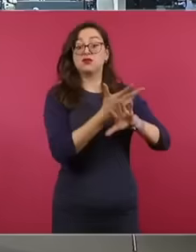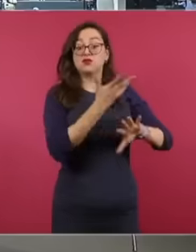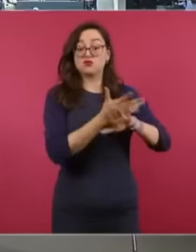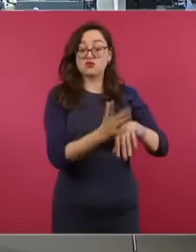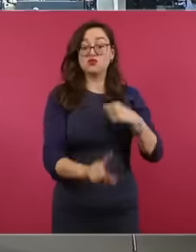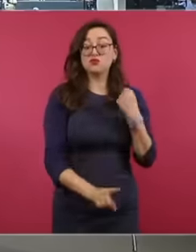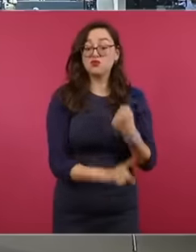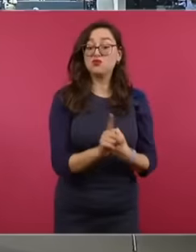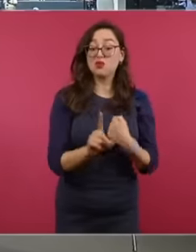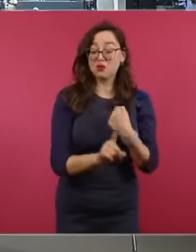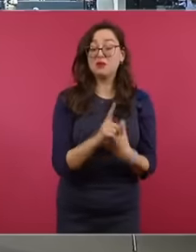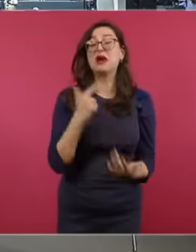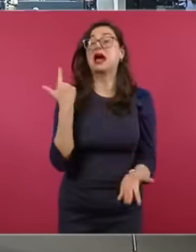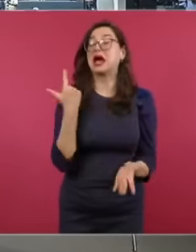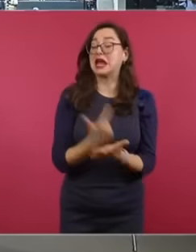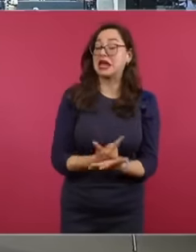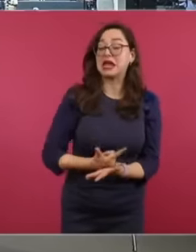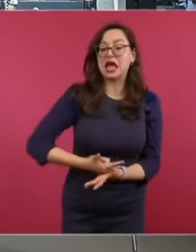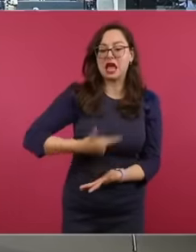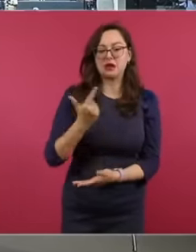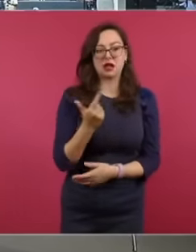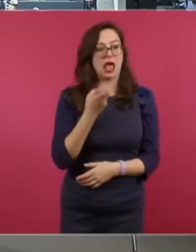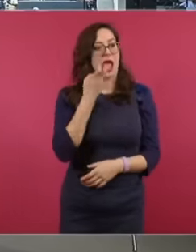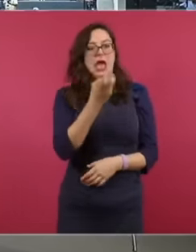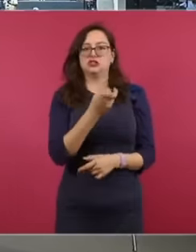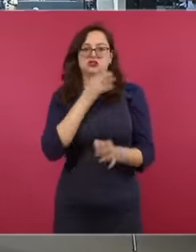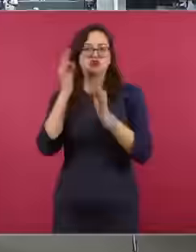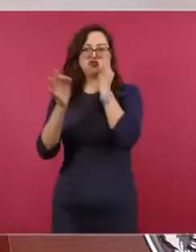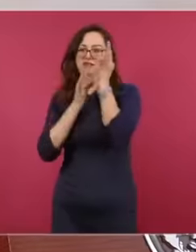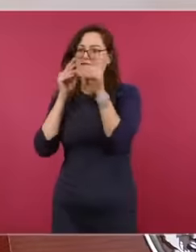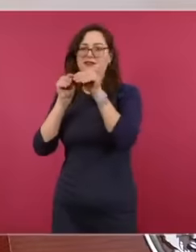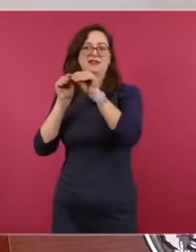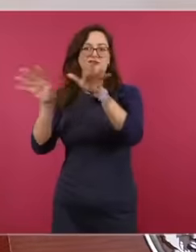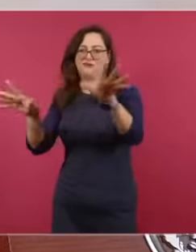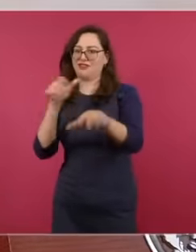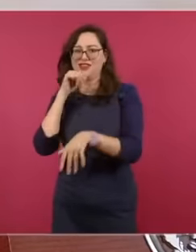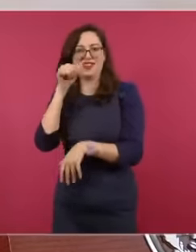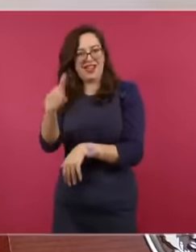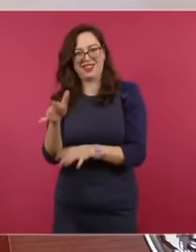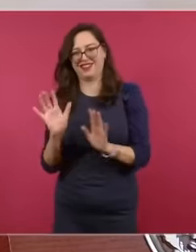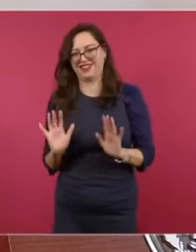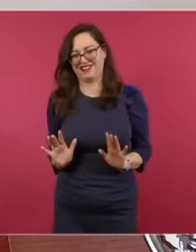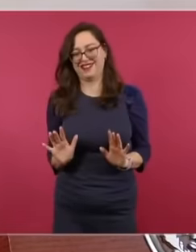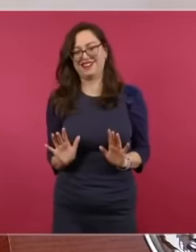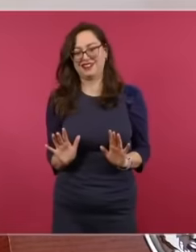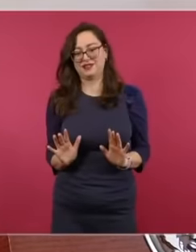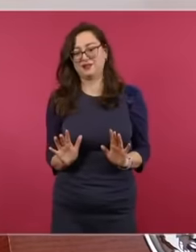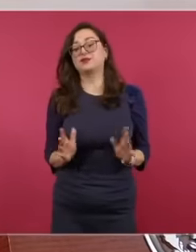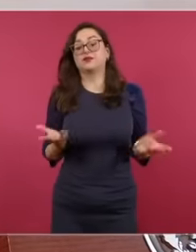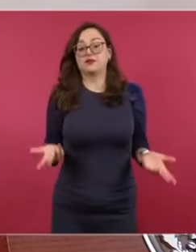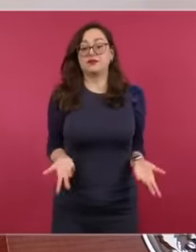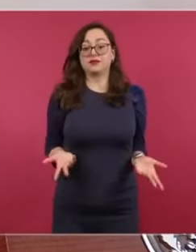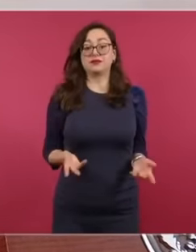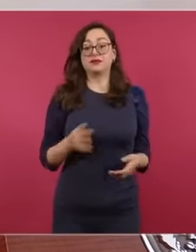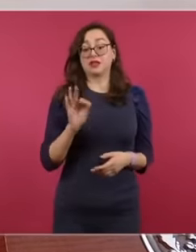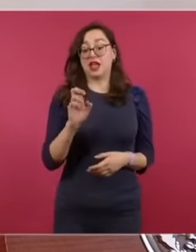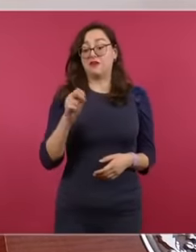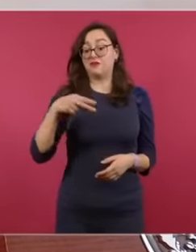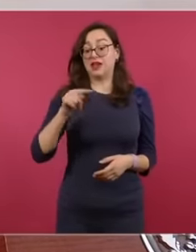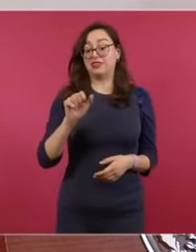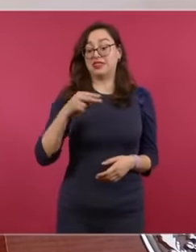not the case that is not on the agenda what is the consumption of anilo Unfortunately